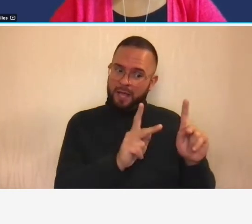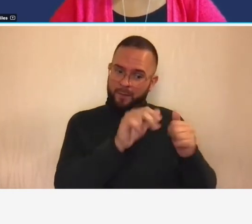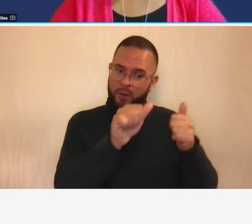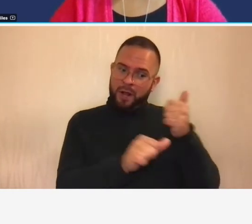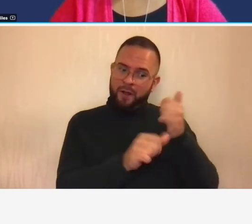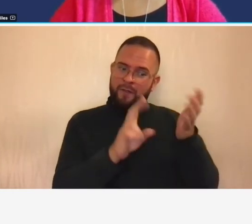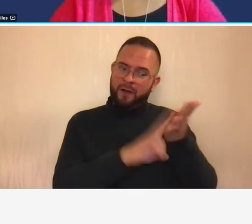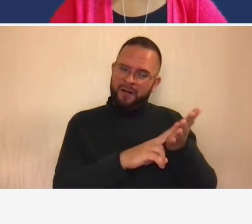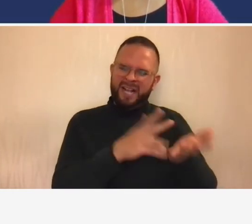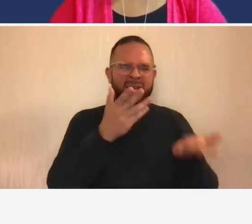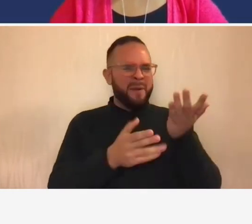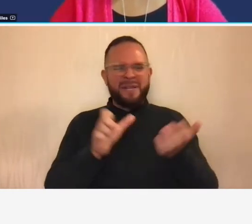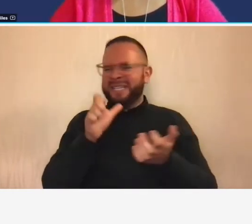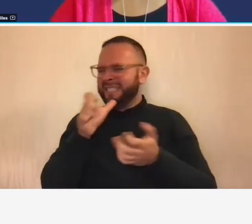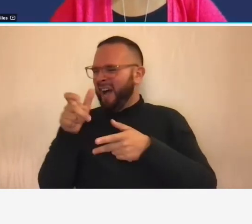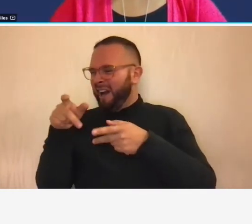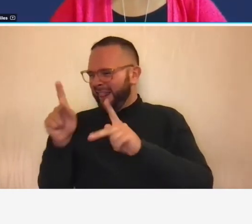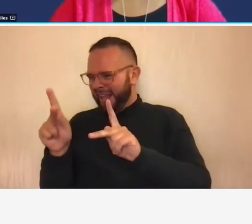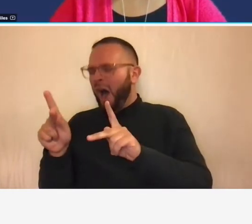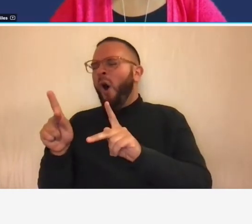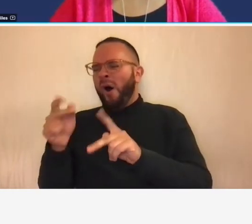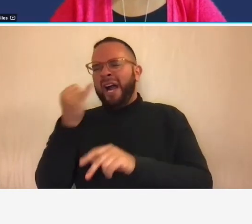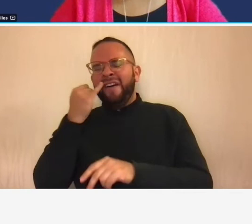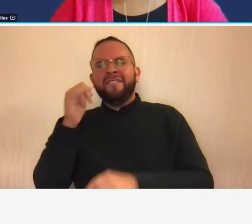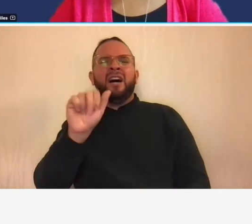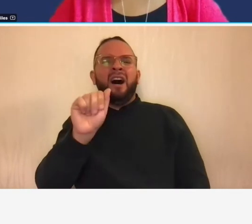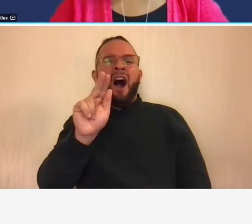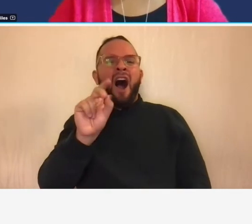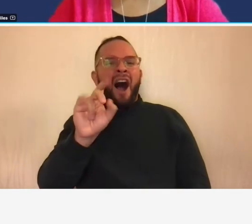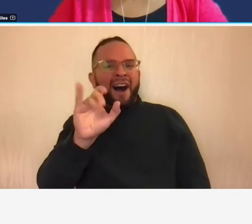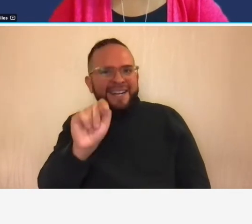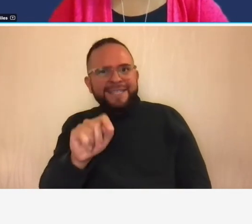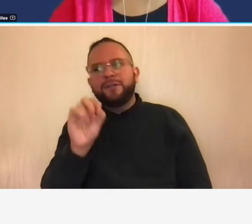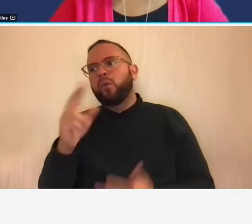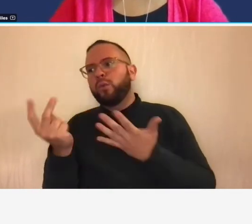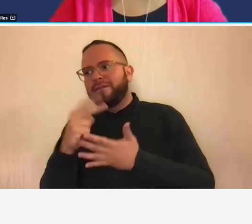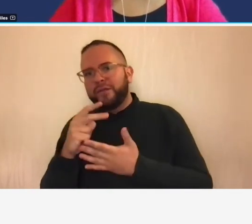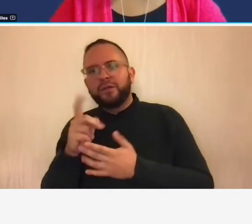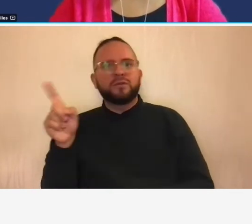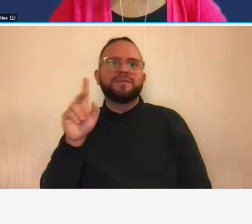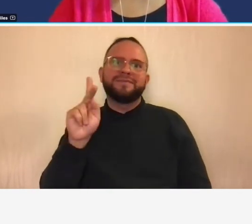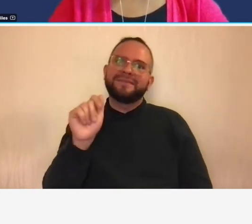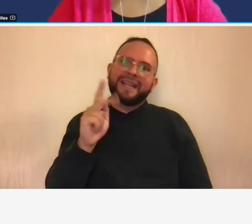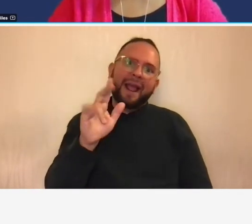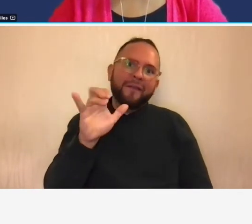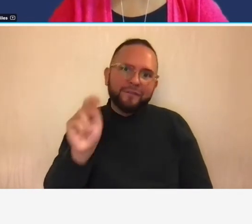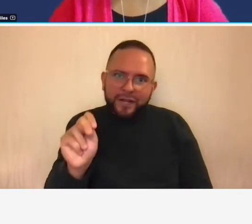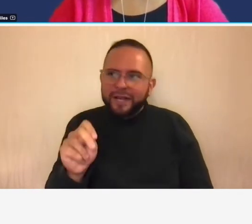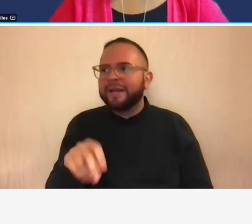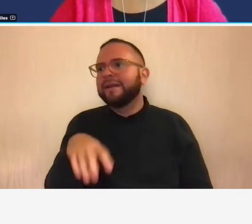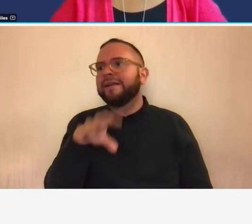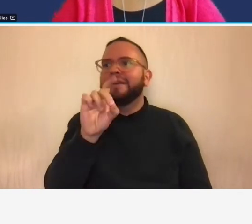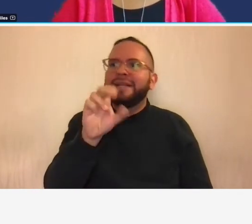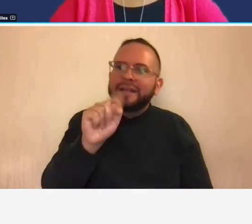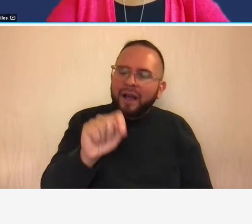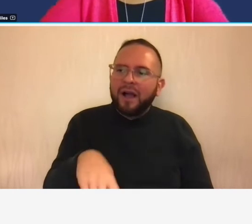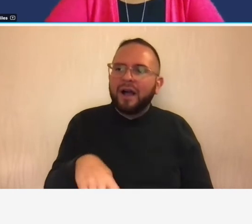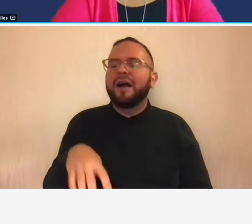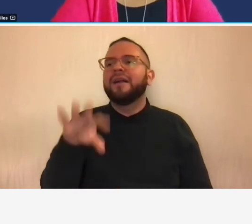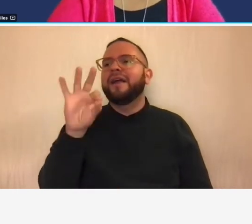disallowed upon audit or review by catherine's group or by ddot or fhwa so answer that in in